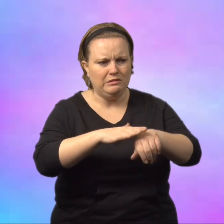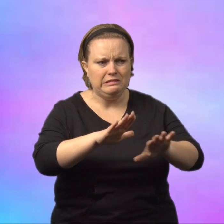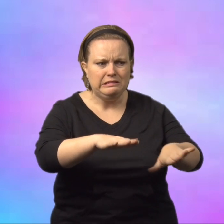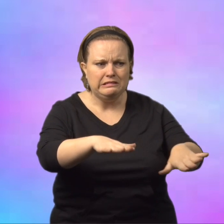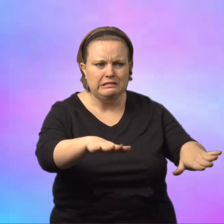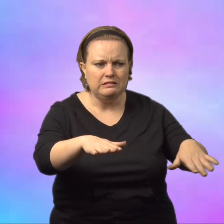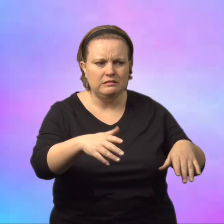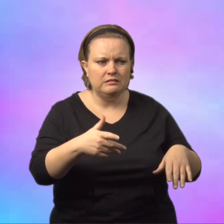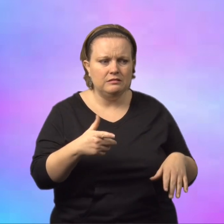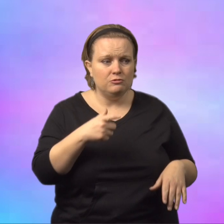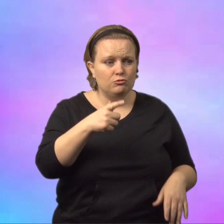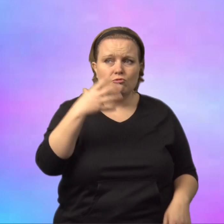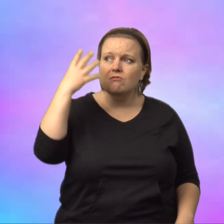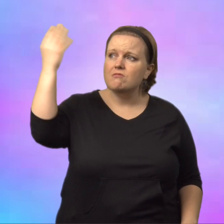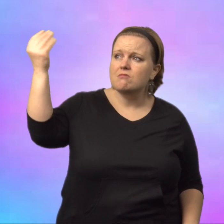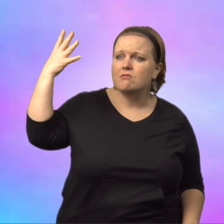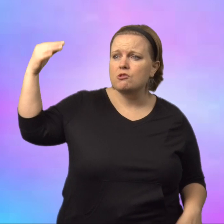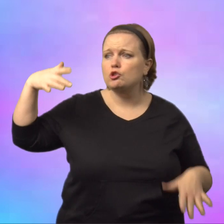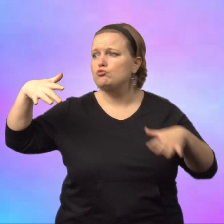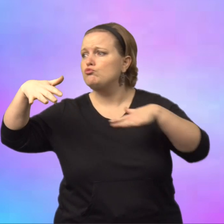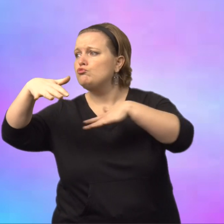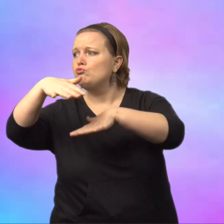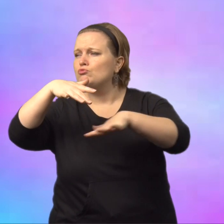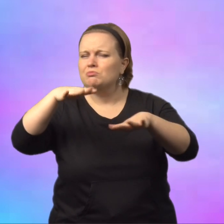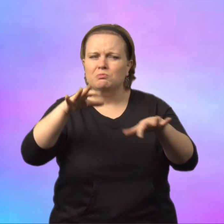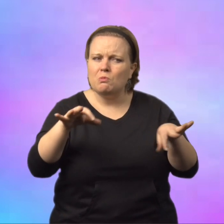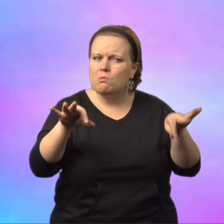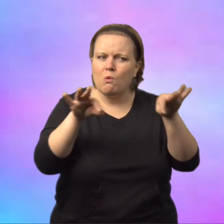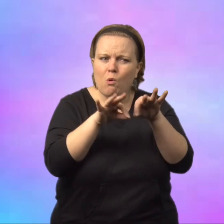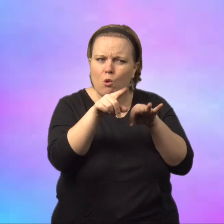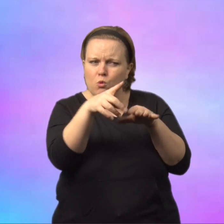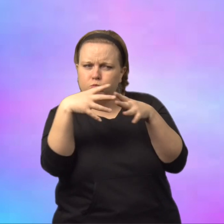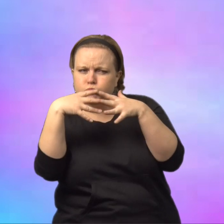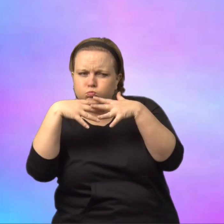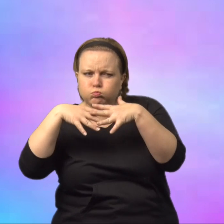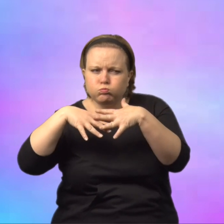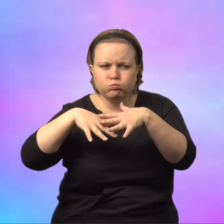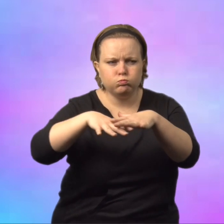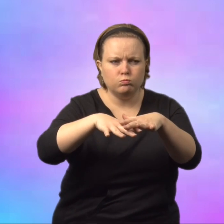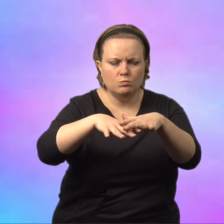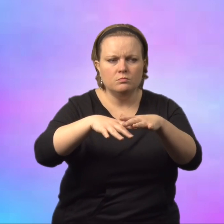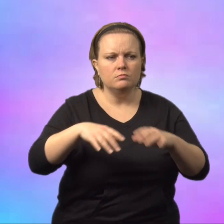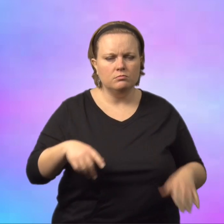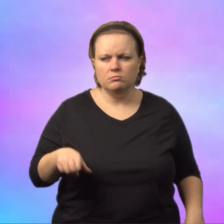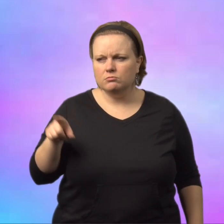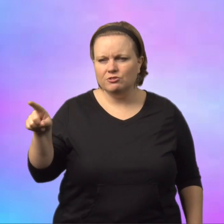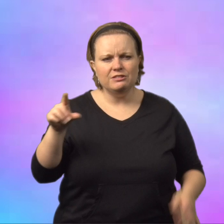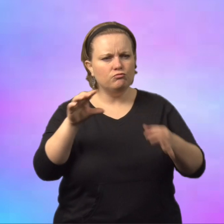She warned the girls, "whenever you guys go outside, it's really important that you blend in."